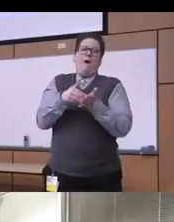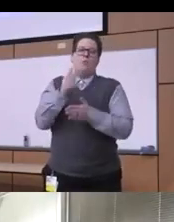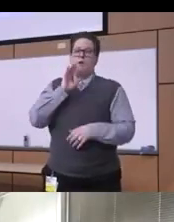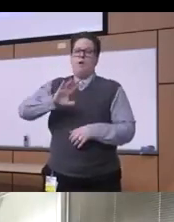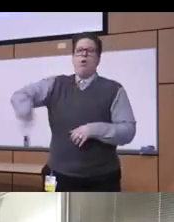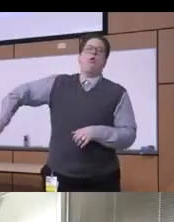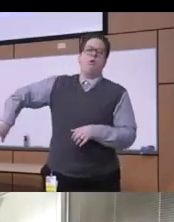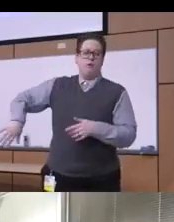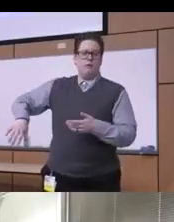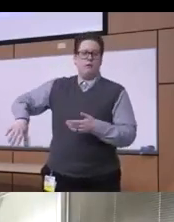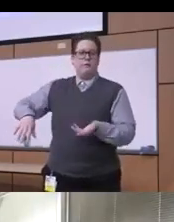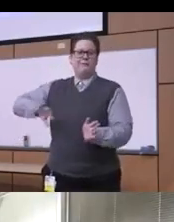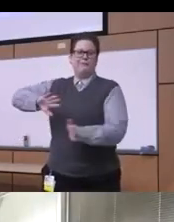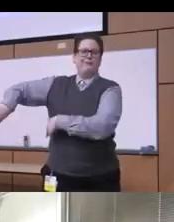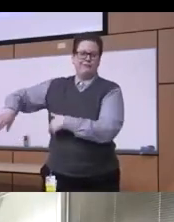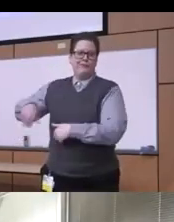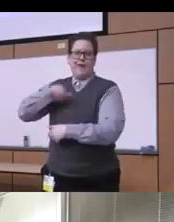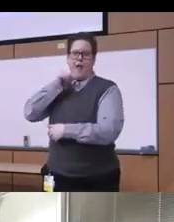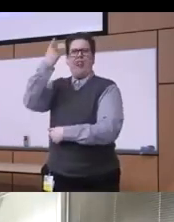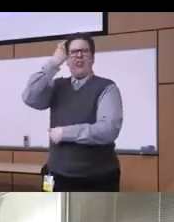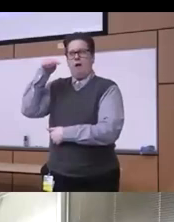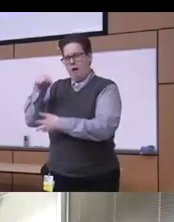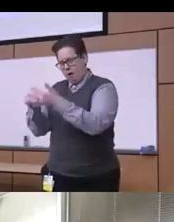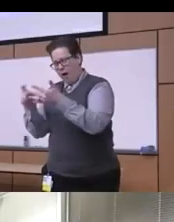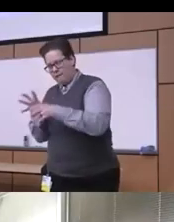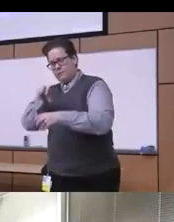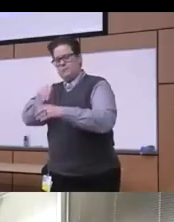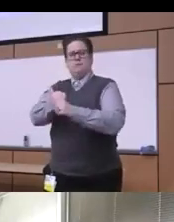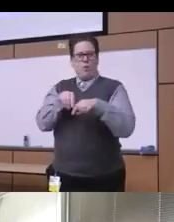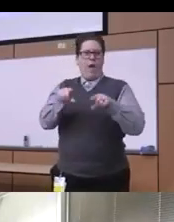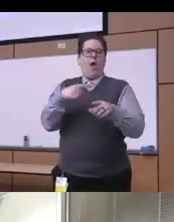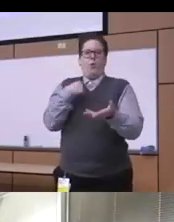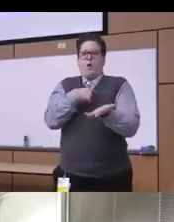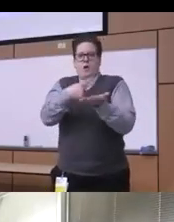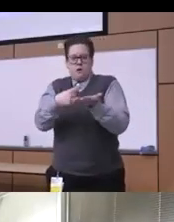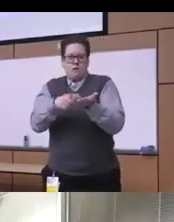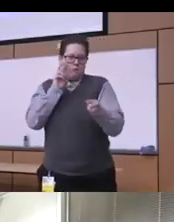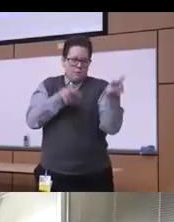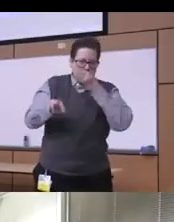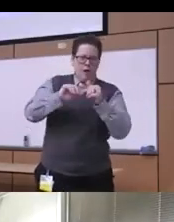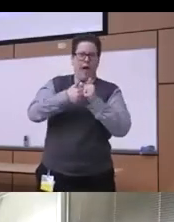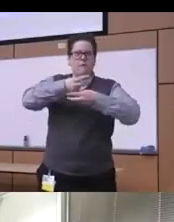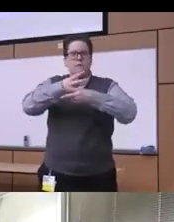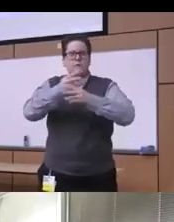uh you know take it into consideration when we are uh looking at disparities and what we could